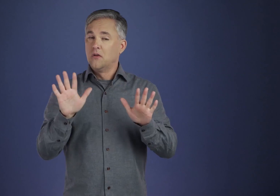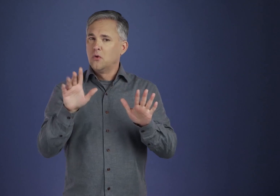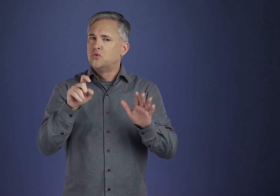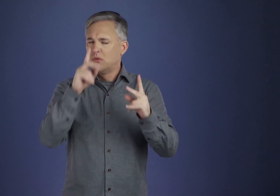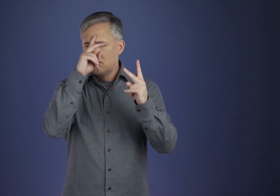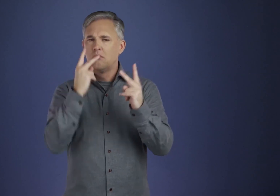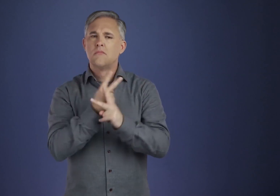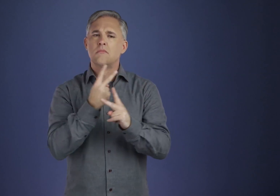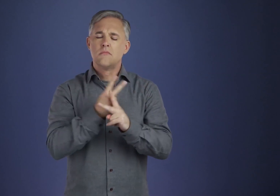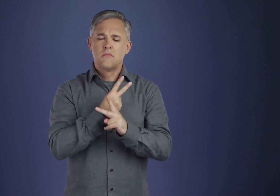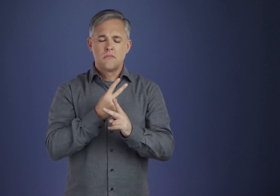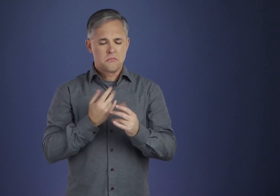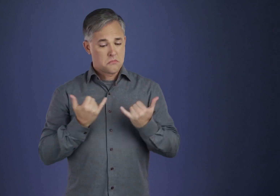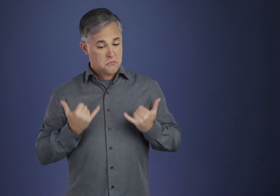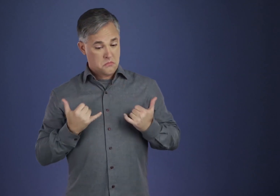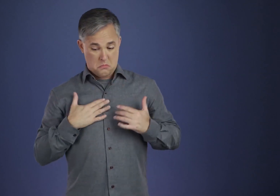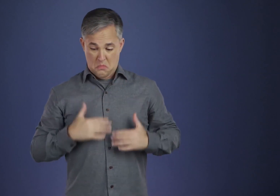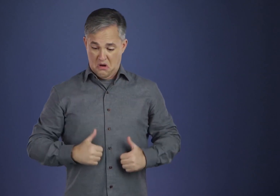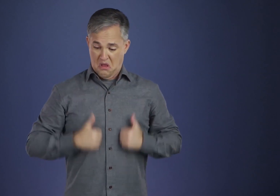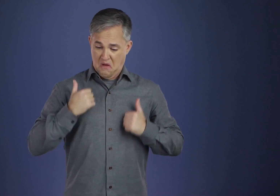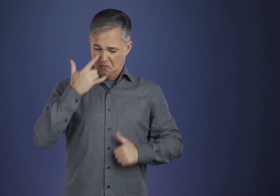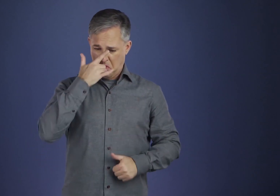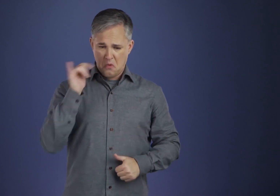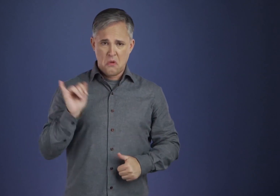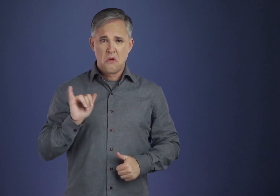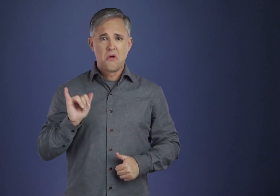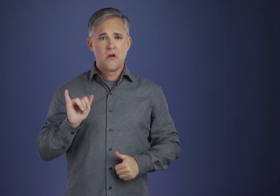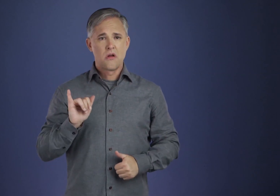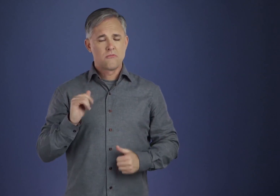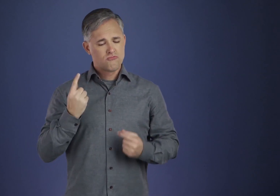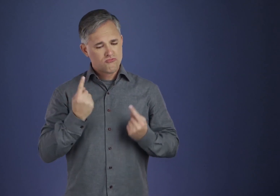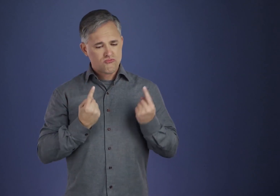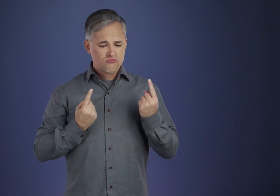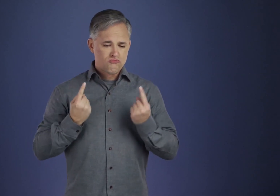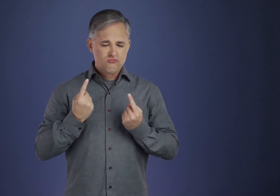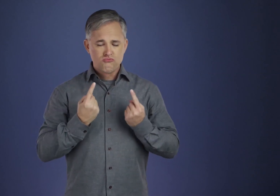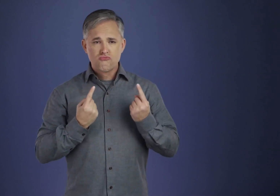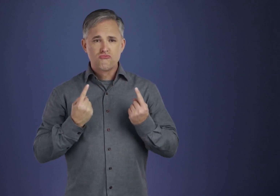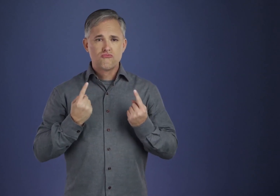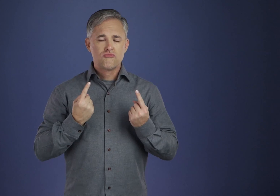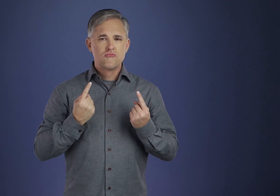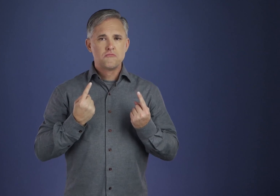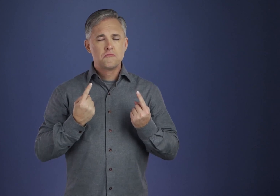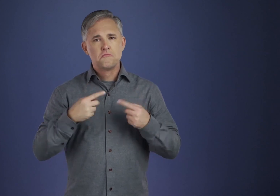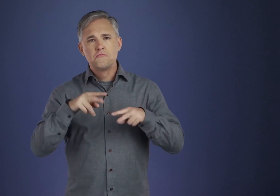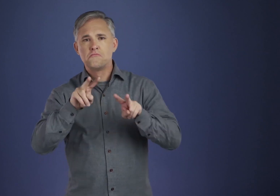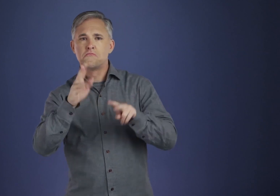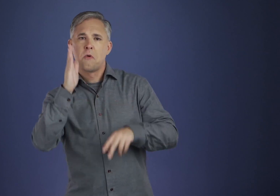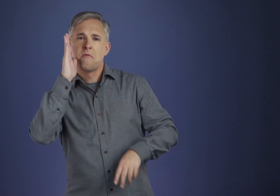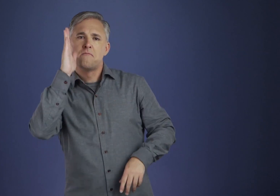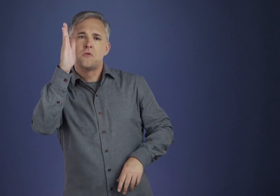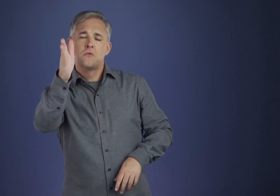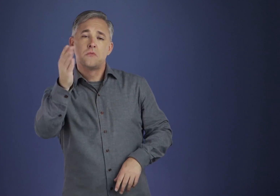It ought to be followed by a good look at where we stand now, and a further look at what might happen in our lives